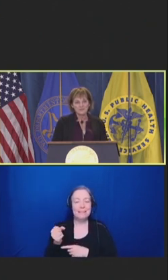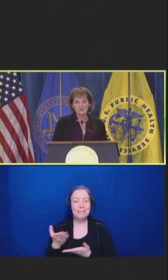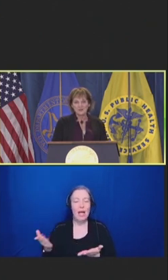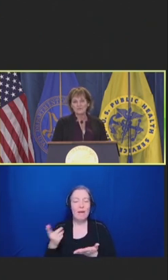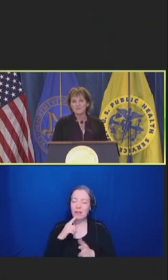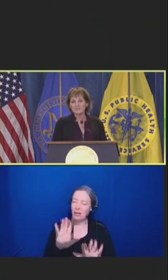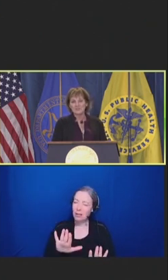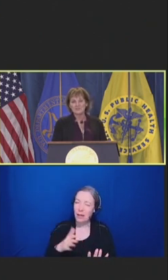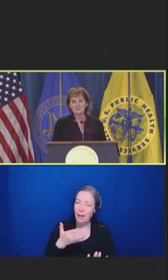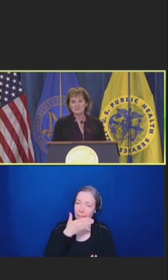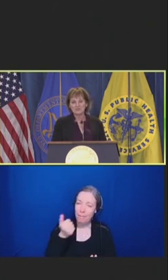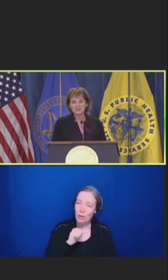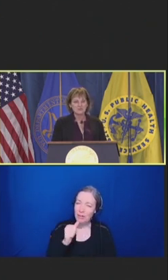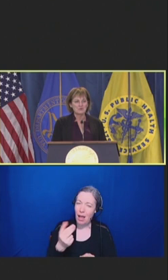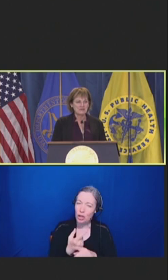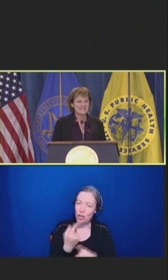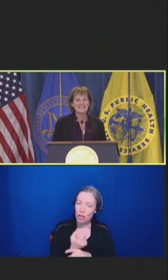We don't want to use the word stupid.